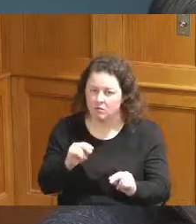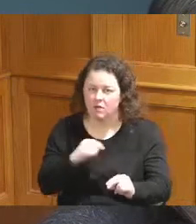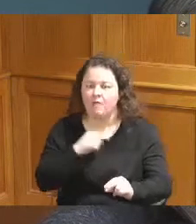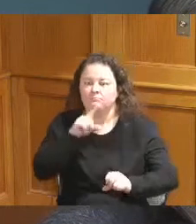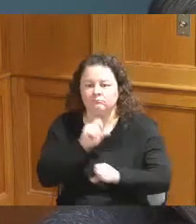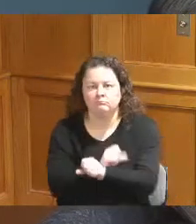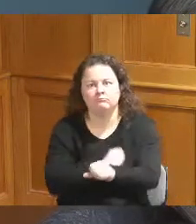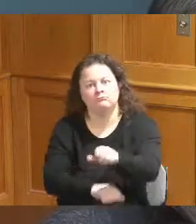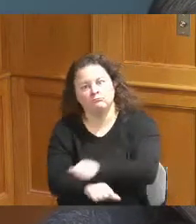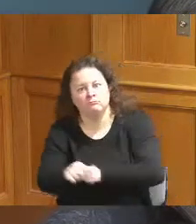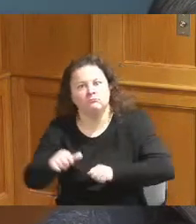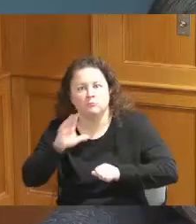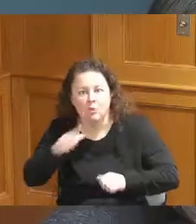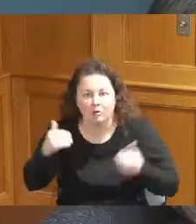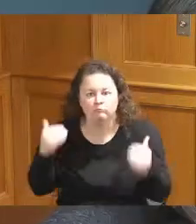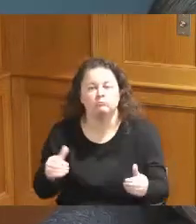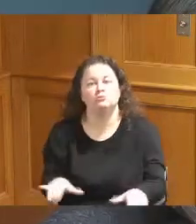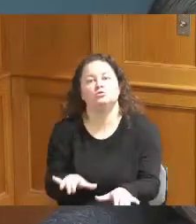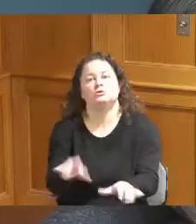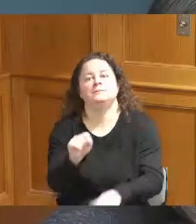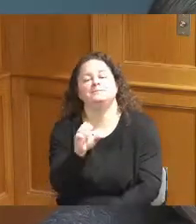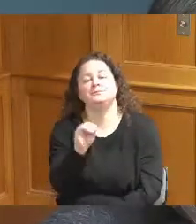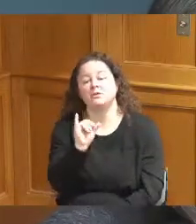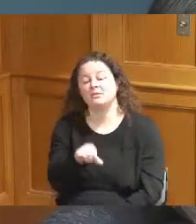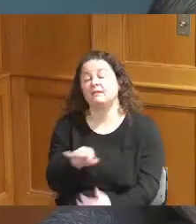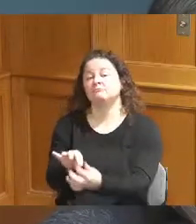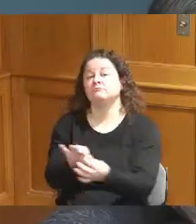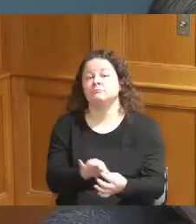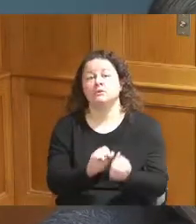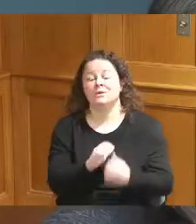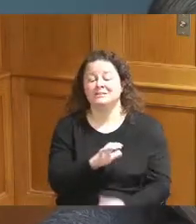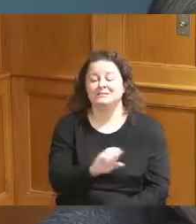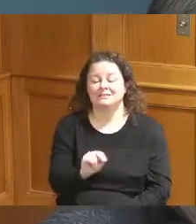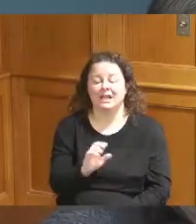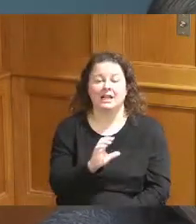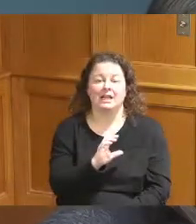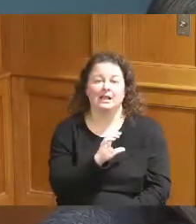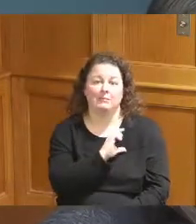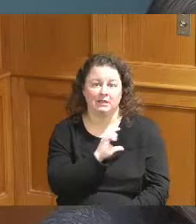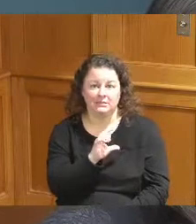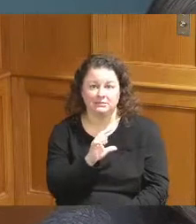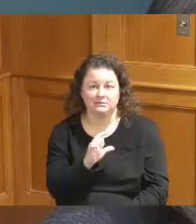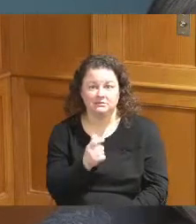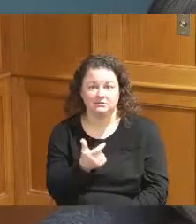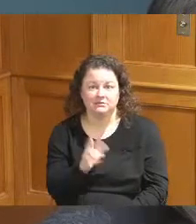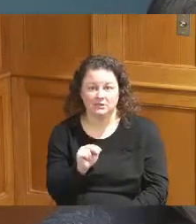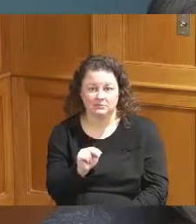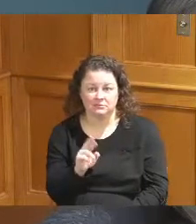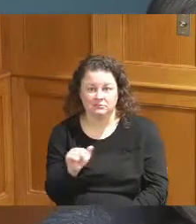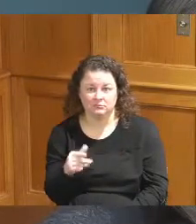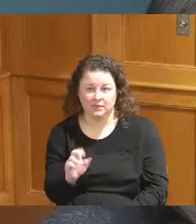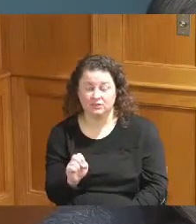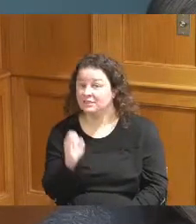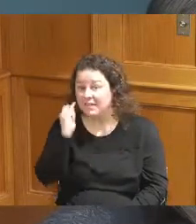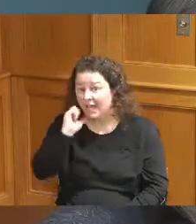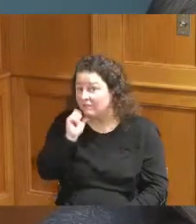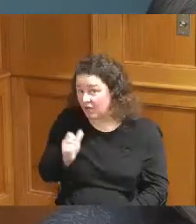it relates to the the Cincinnati Police gun range and if it wasn't the Cincinnati Police we would be